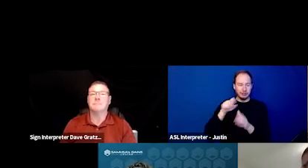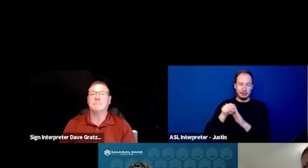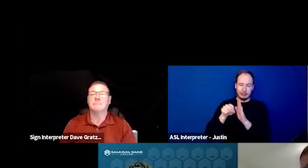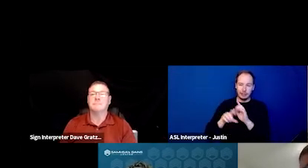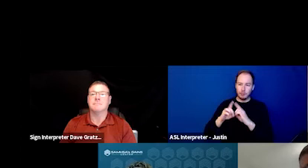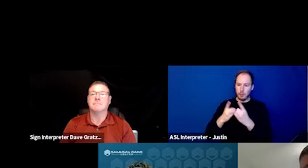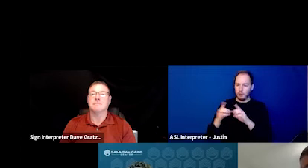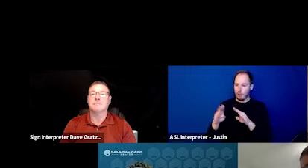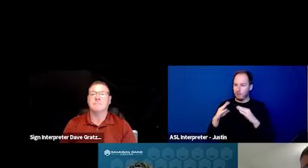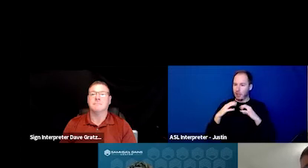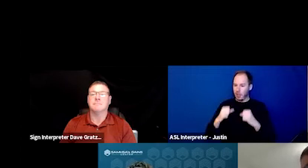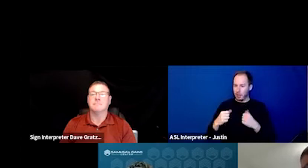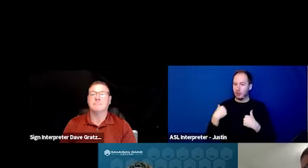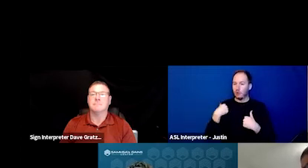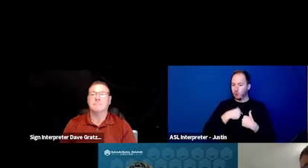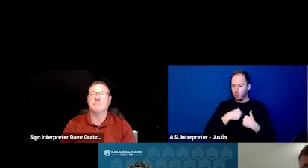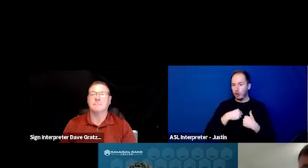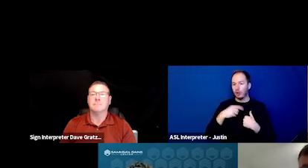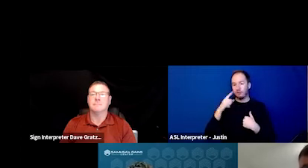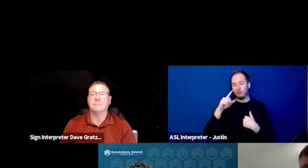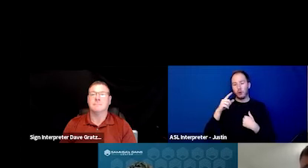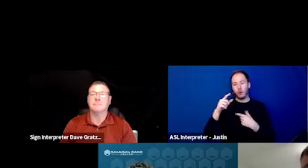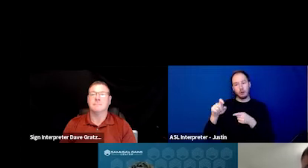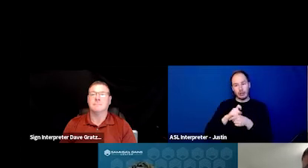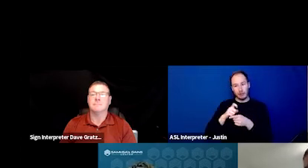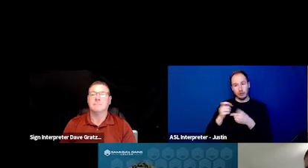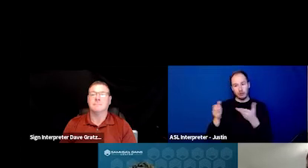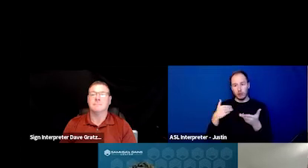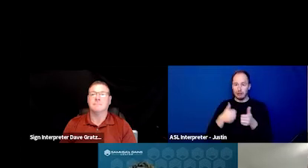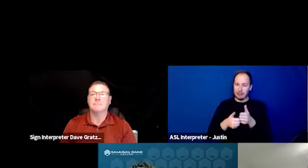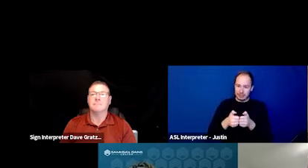We, in addition to telephone services, we're using text and chat.